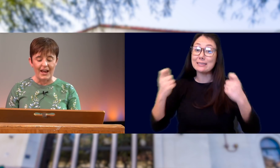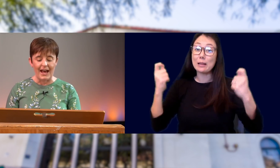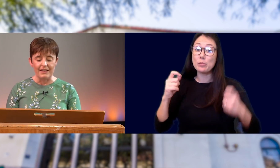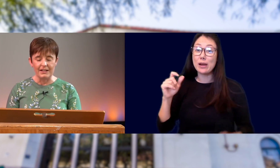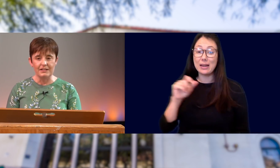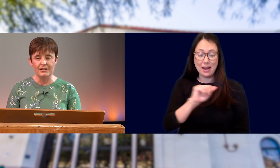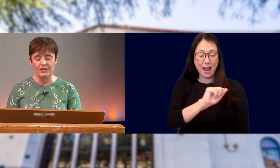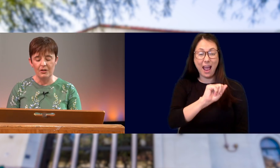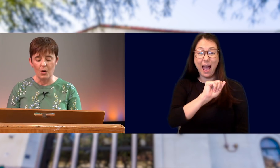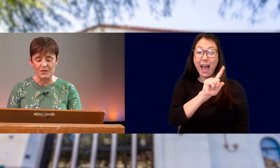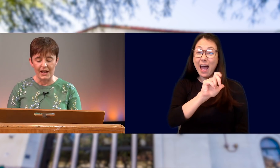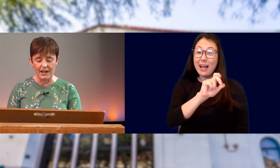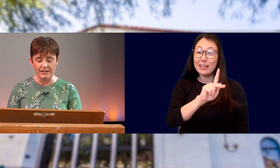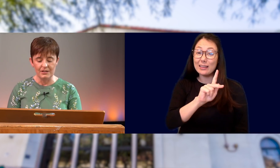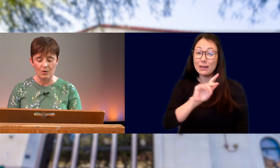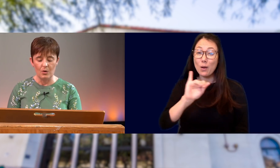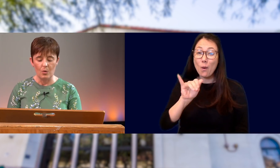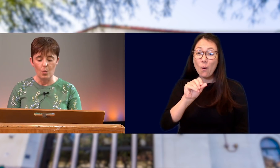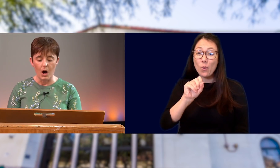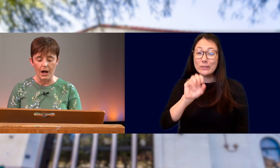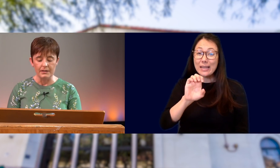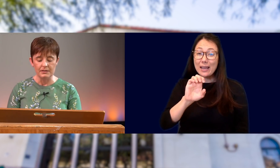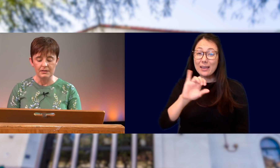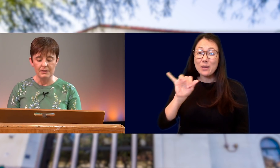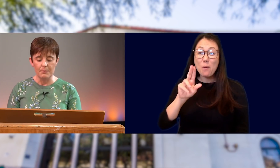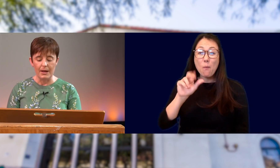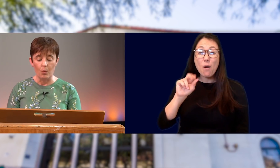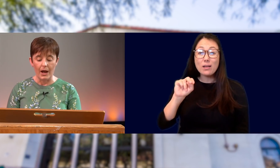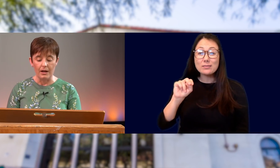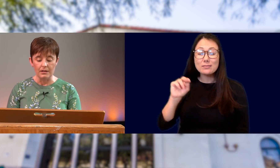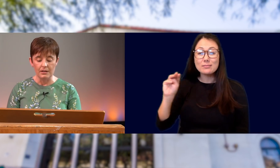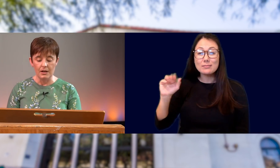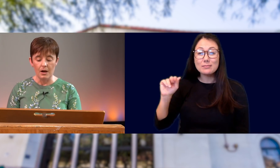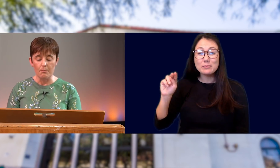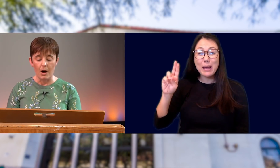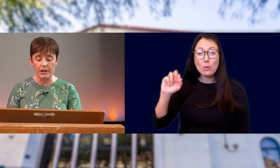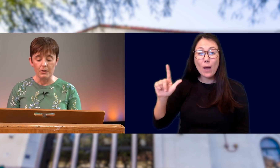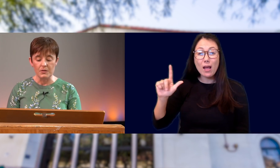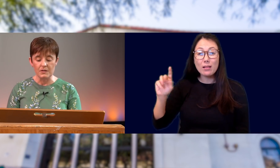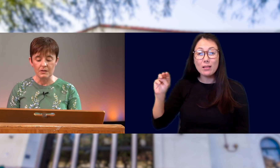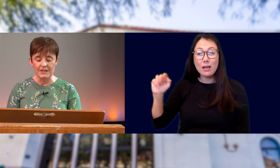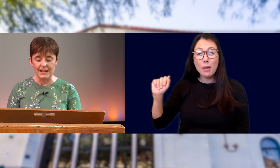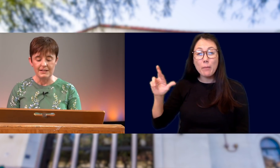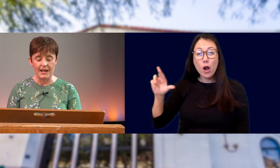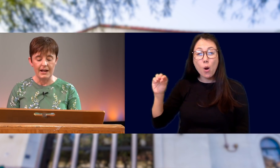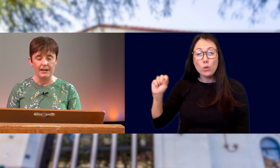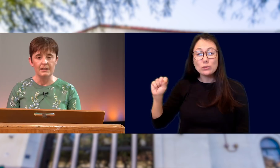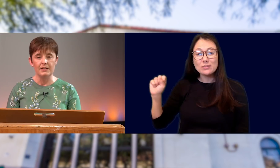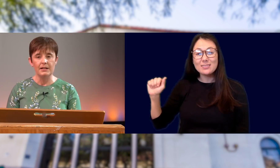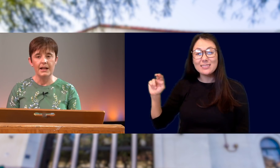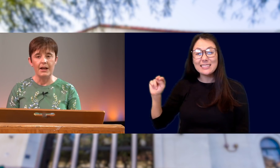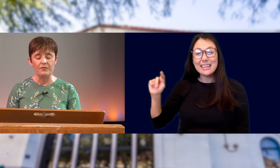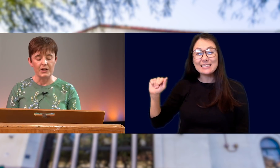OF ALEK, JOSE, JUAN, MANUEL, MARCOS, SANTANA